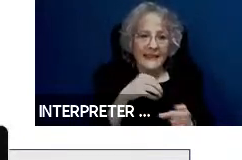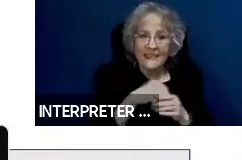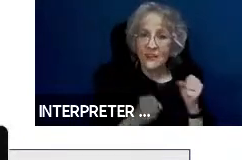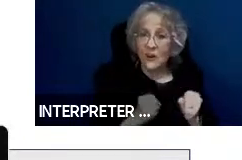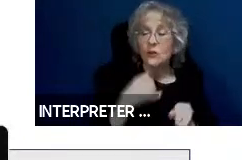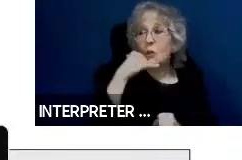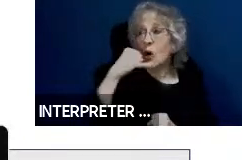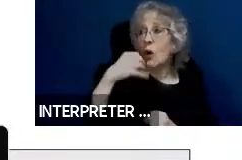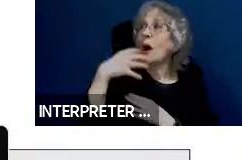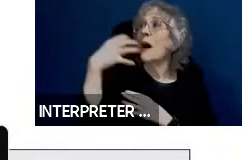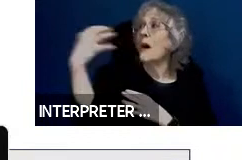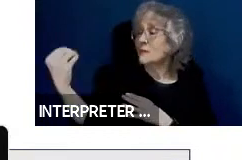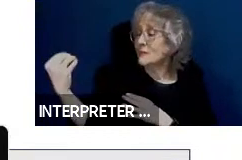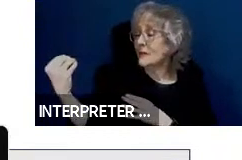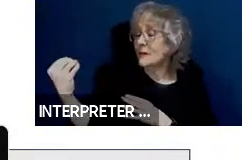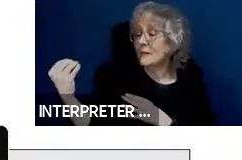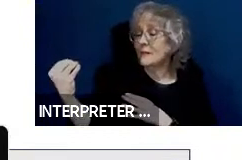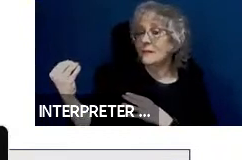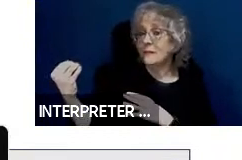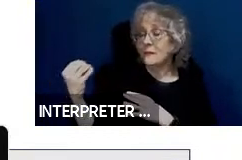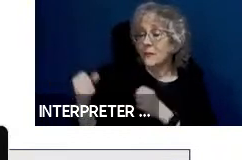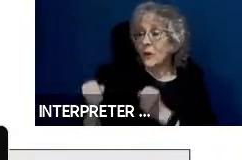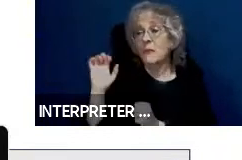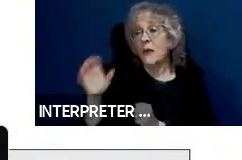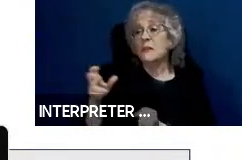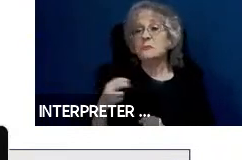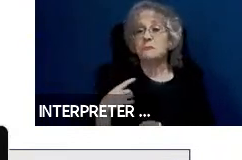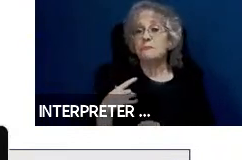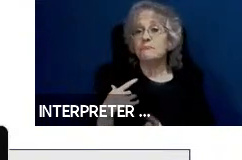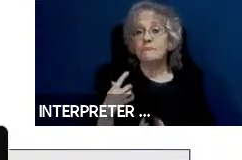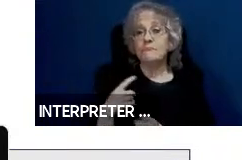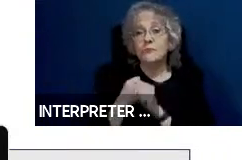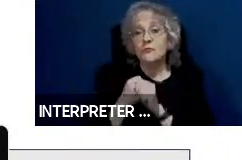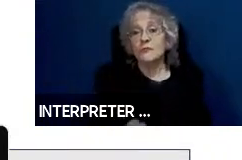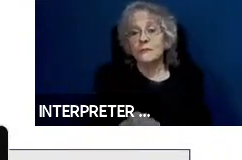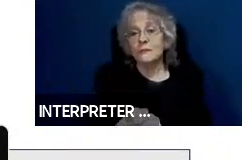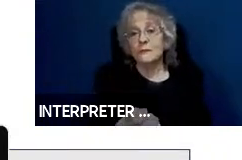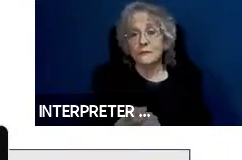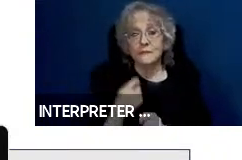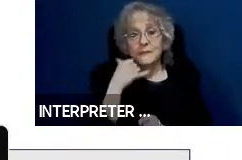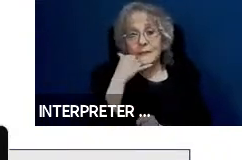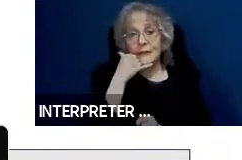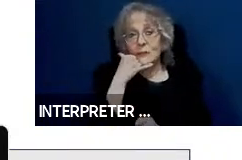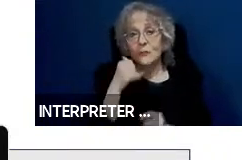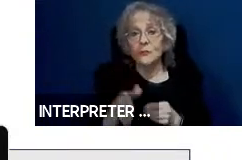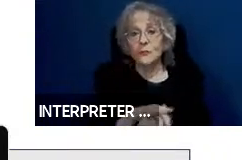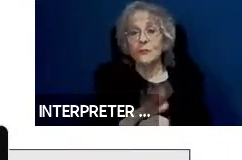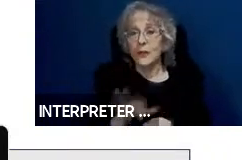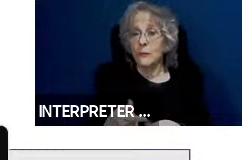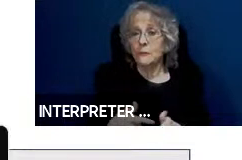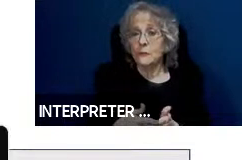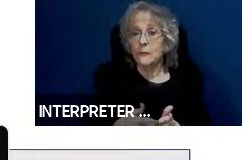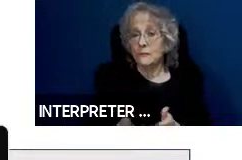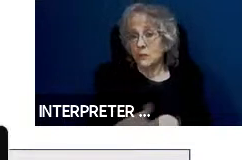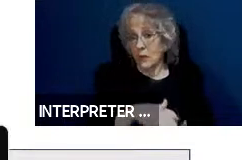be a traditional telephone service and that would be required to be covered. Another service that